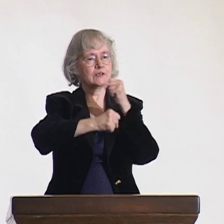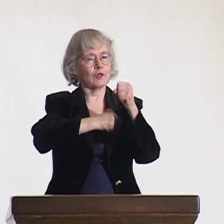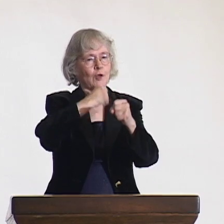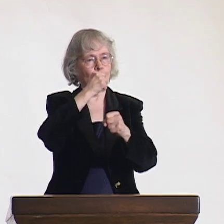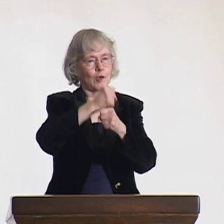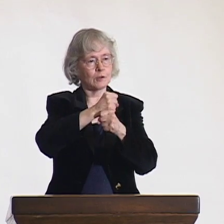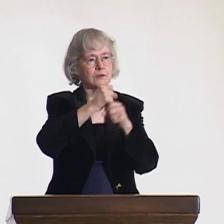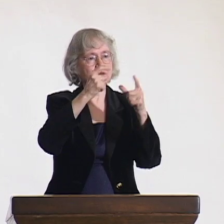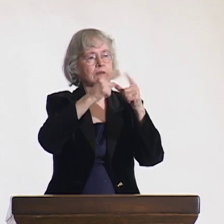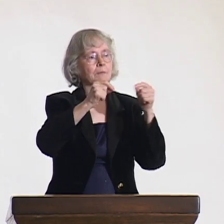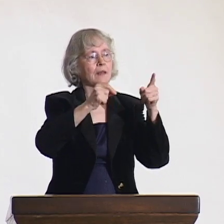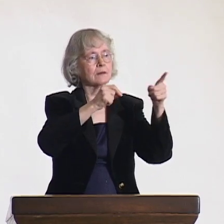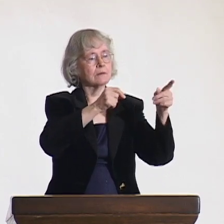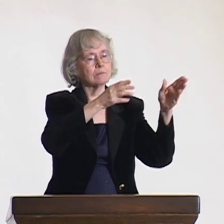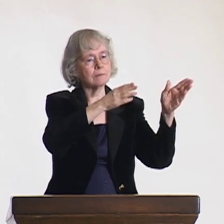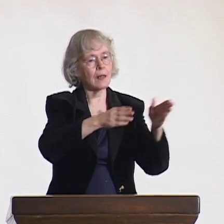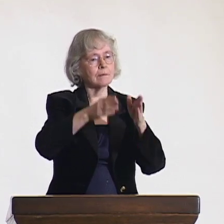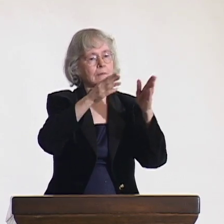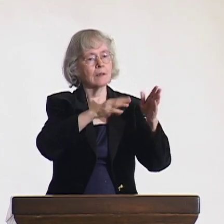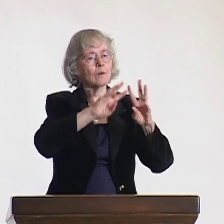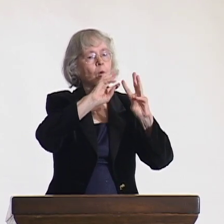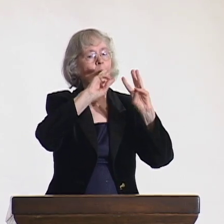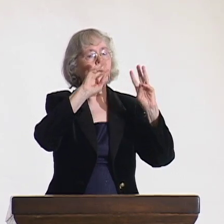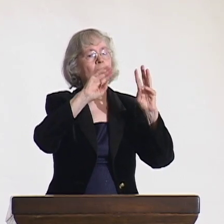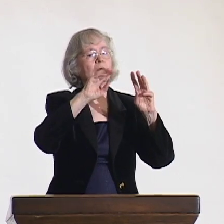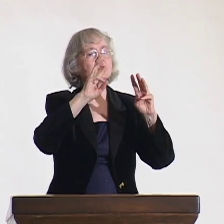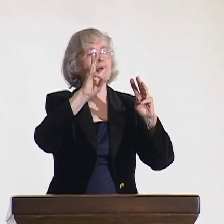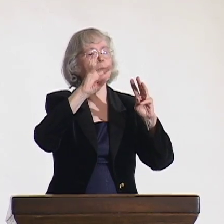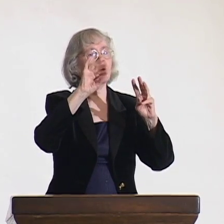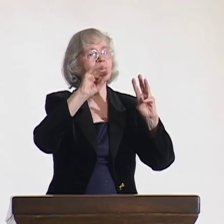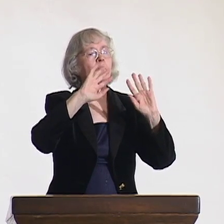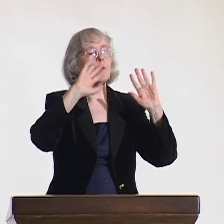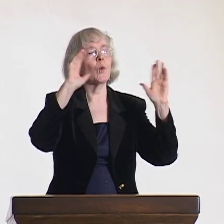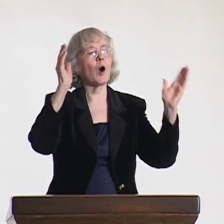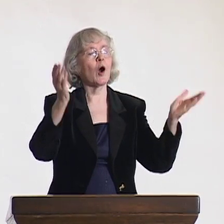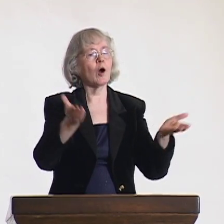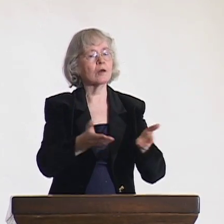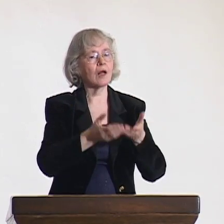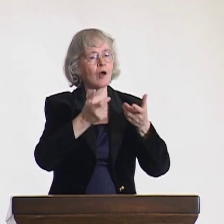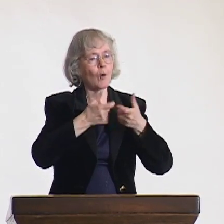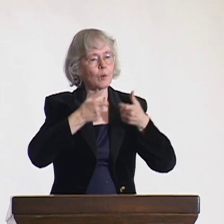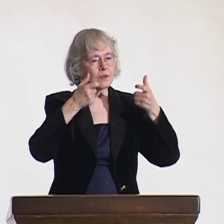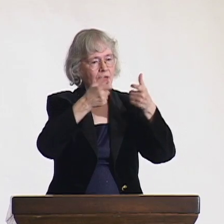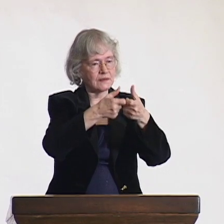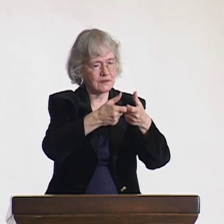The point in Japan, they had been planning a world conference for the World Federation of the Deaf